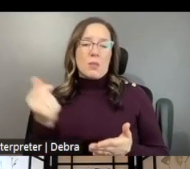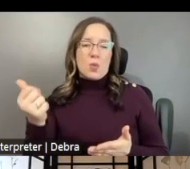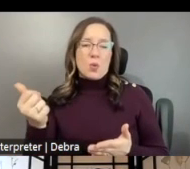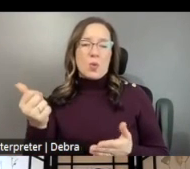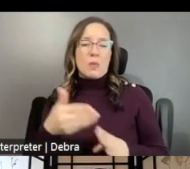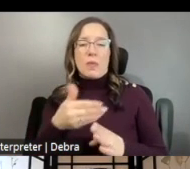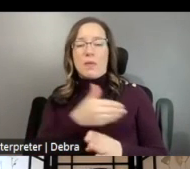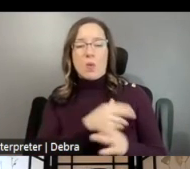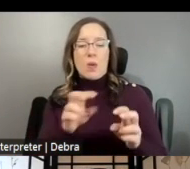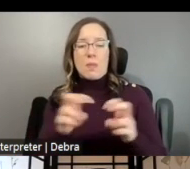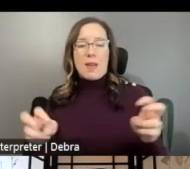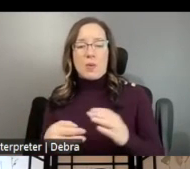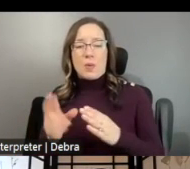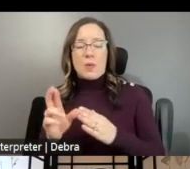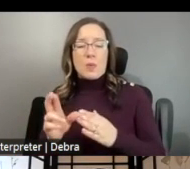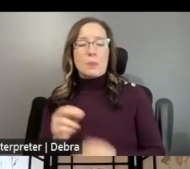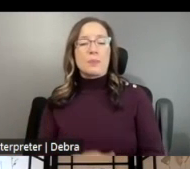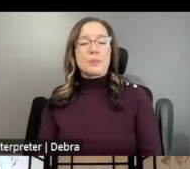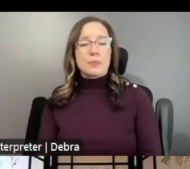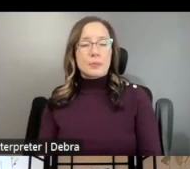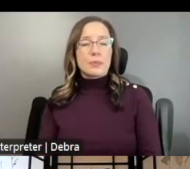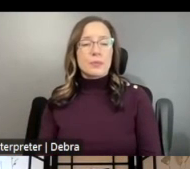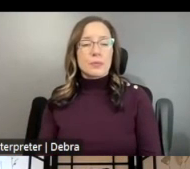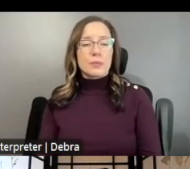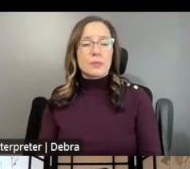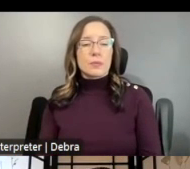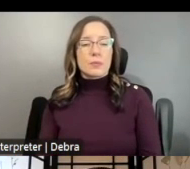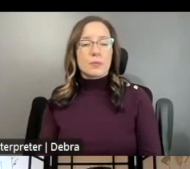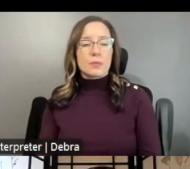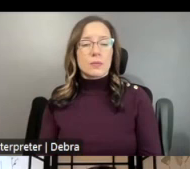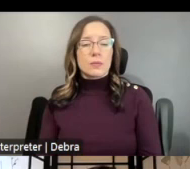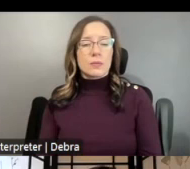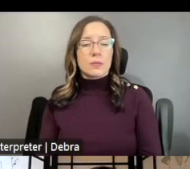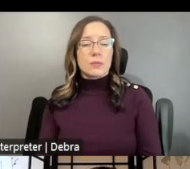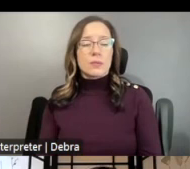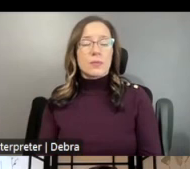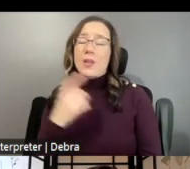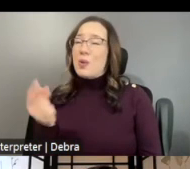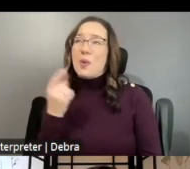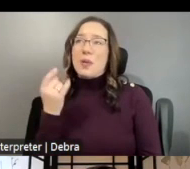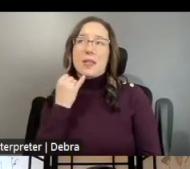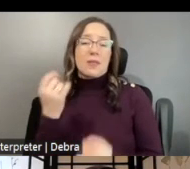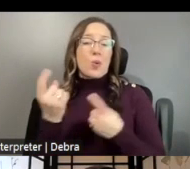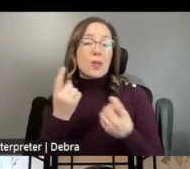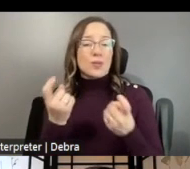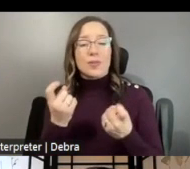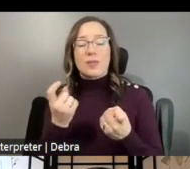PANEL REVIEWING YOUR APPLICATION. AS ALWAYS, IF YOU HAVE ANY QUESTIONS ABOUT WORK SAMPLES,